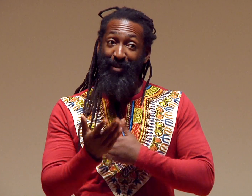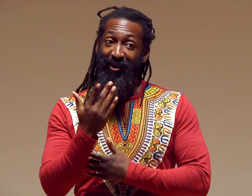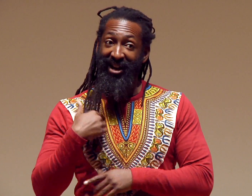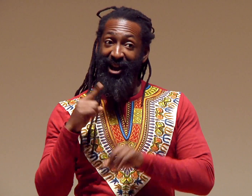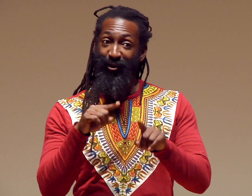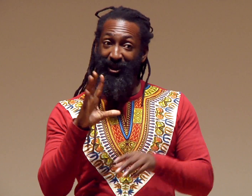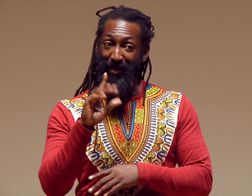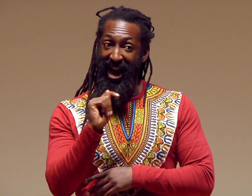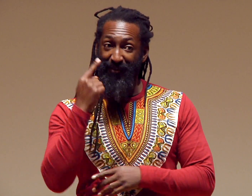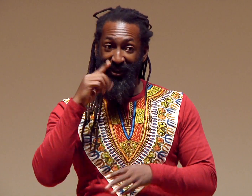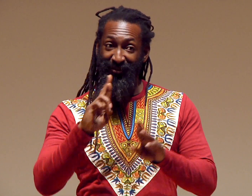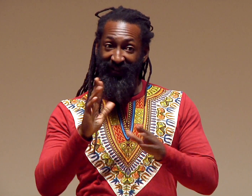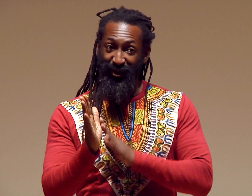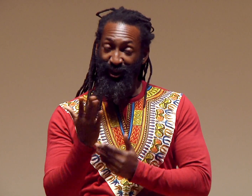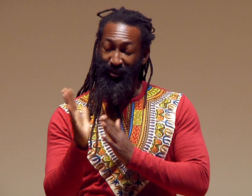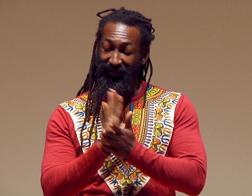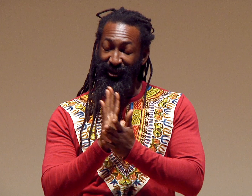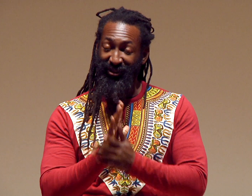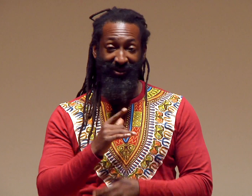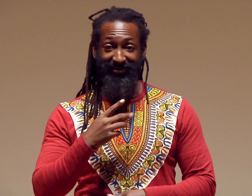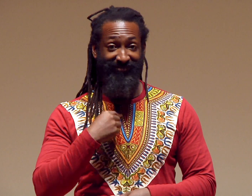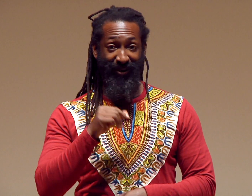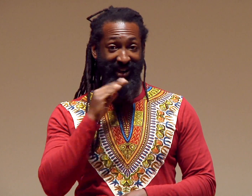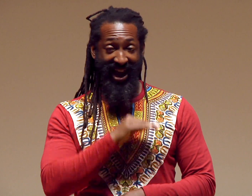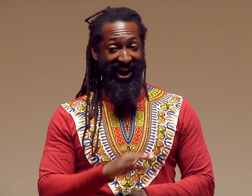At 4 a.m. in the morning, I went into the bathroom to get ready for school.